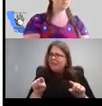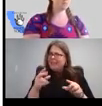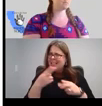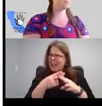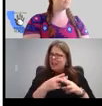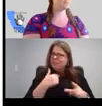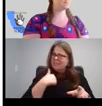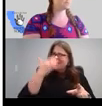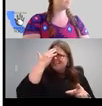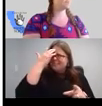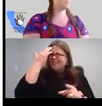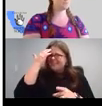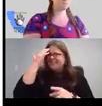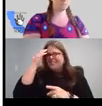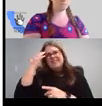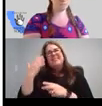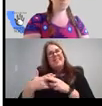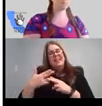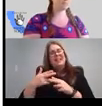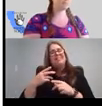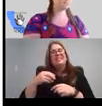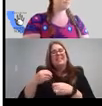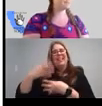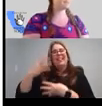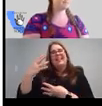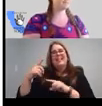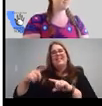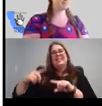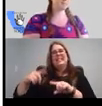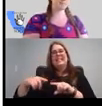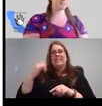attendees here so you know if you liked it or you found